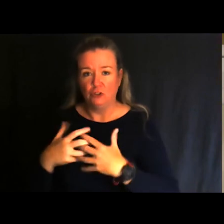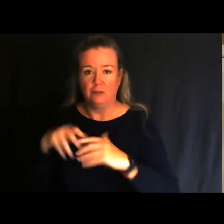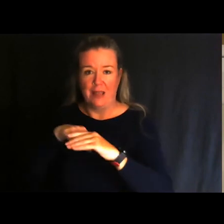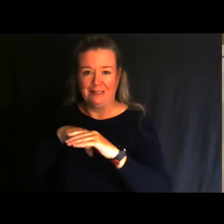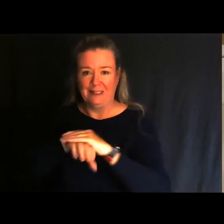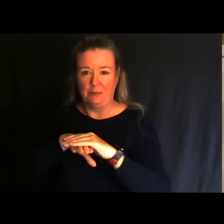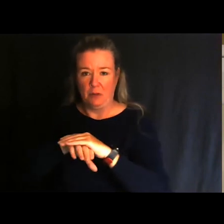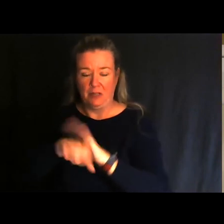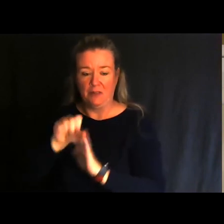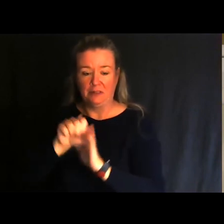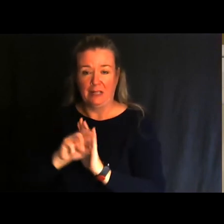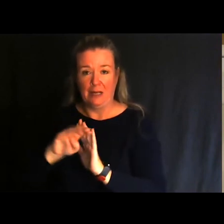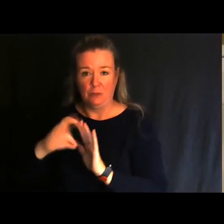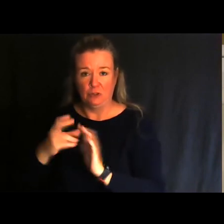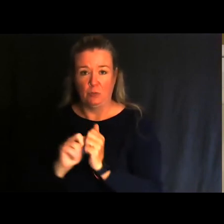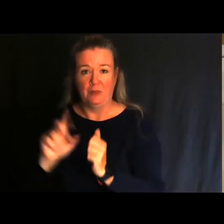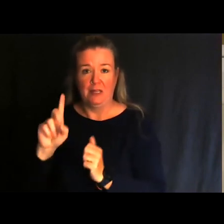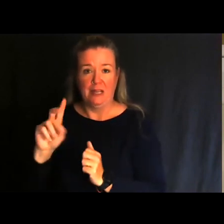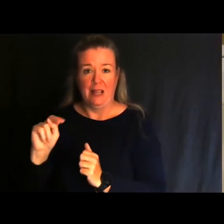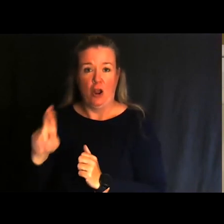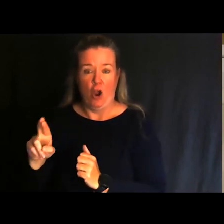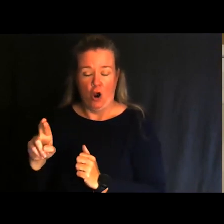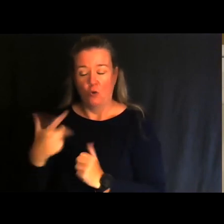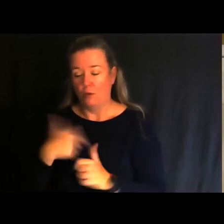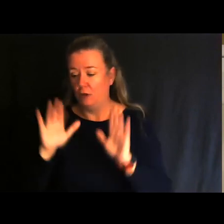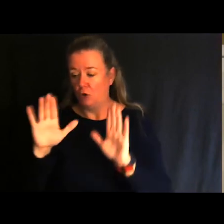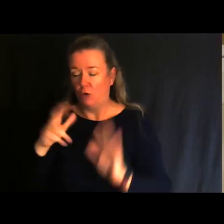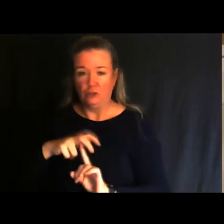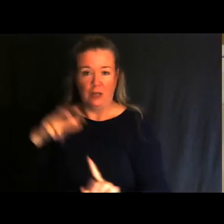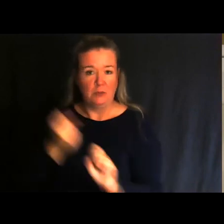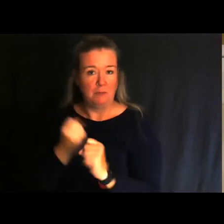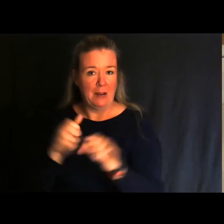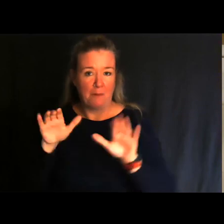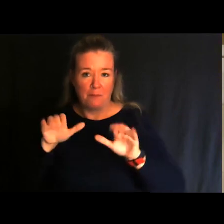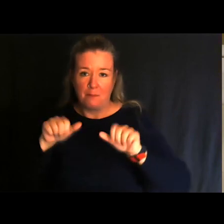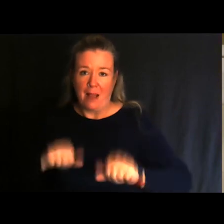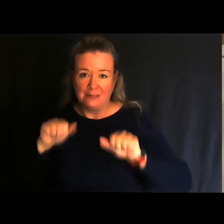The State of Michigan and the DNR has gone to great lengths to make it possible to ensure